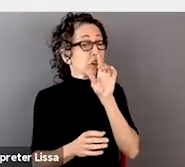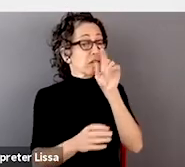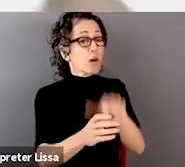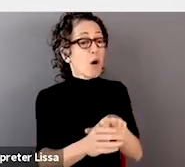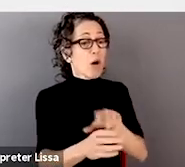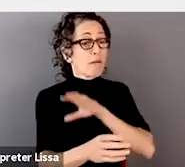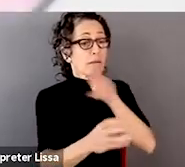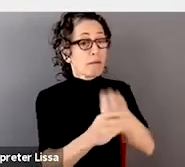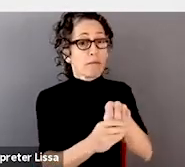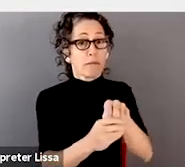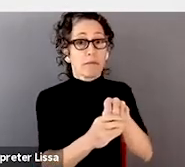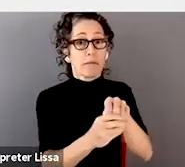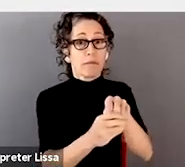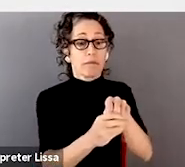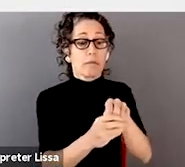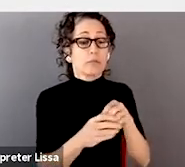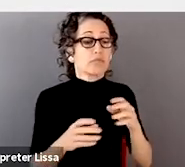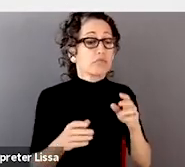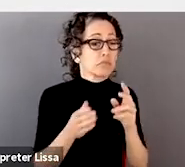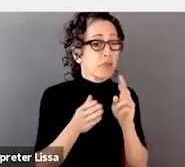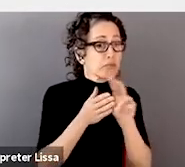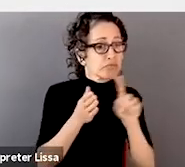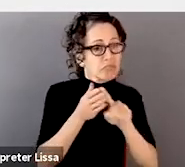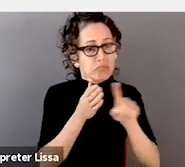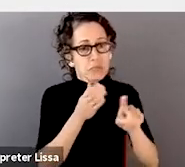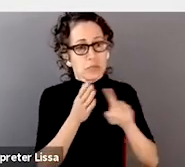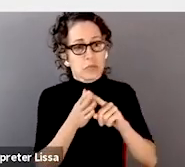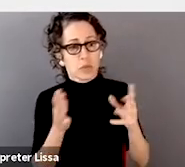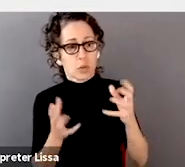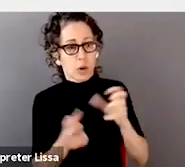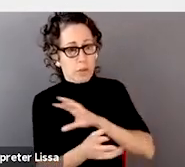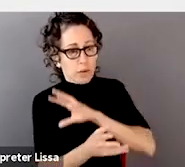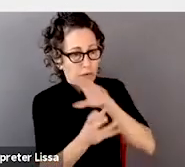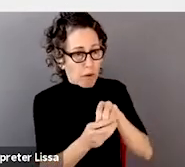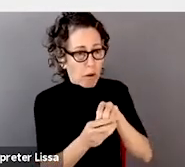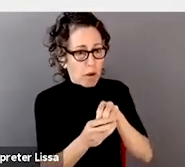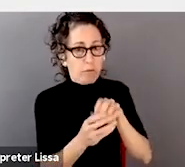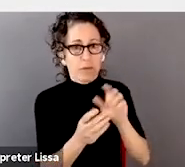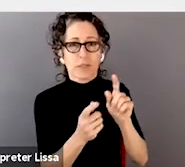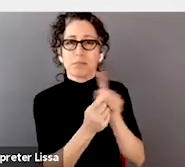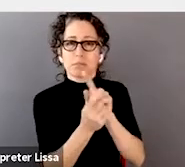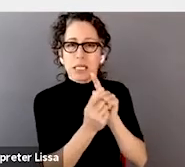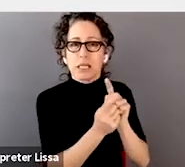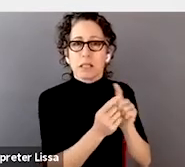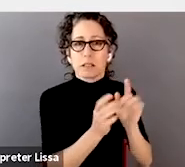and to make connections with people actually working in this. So I'd say, you know, look around,